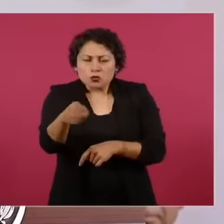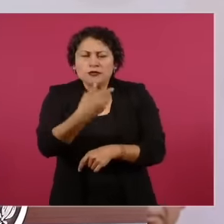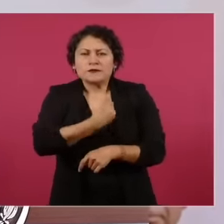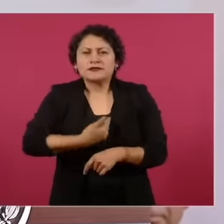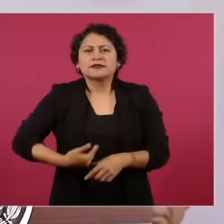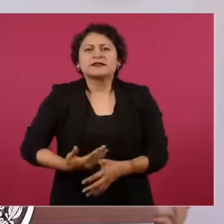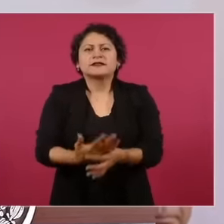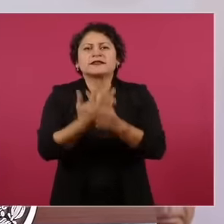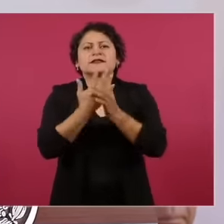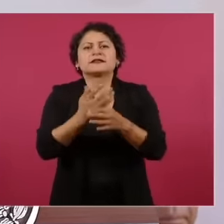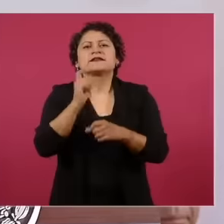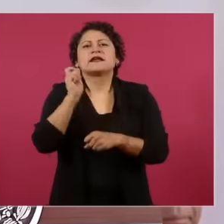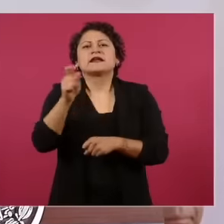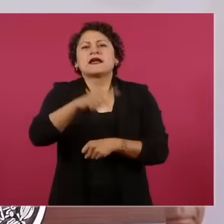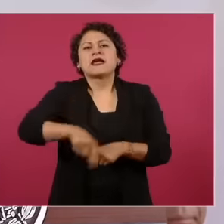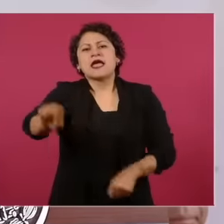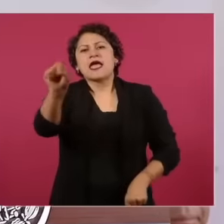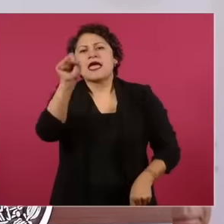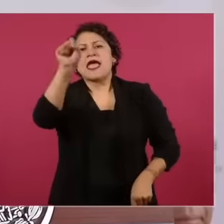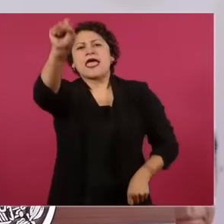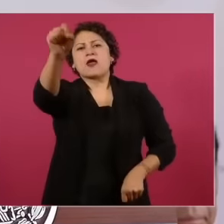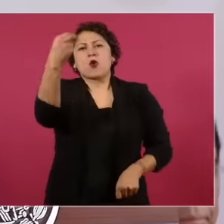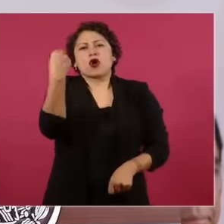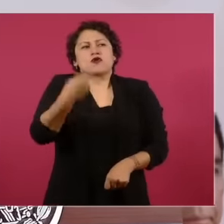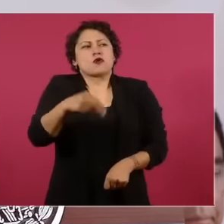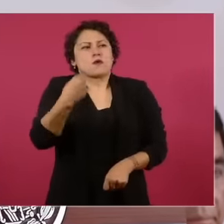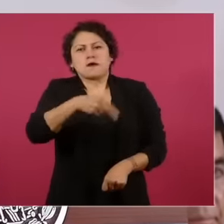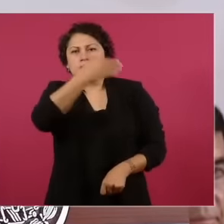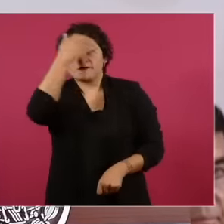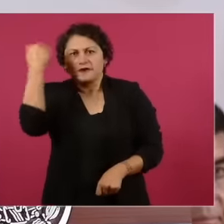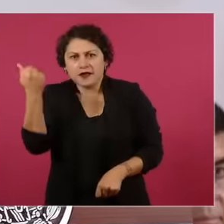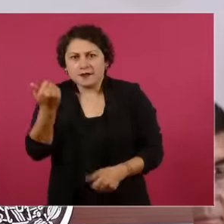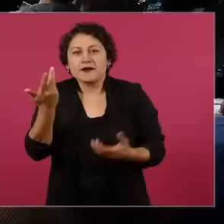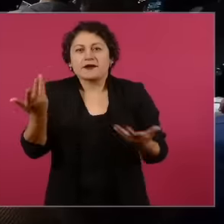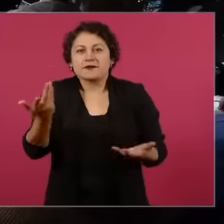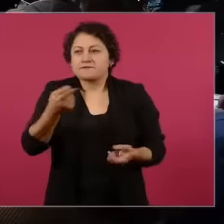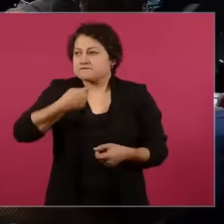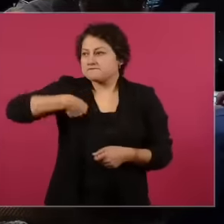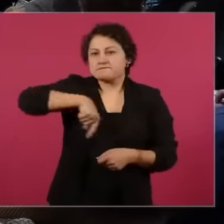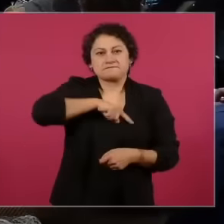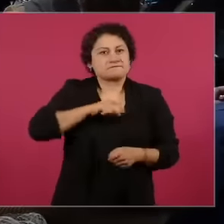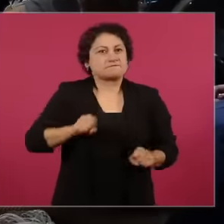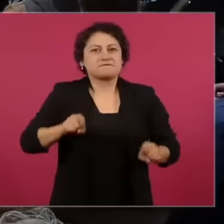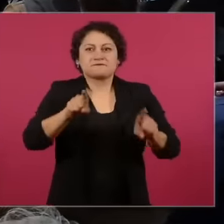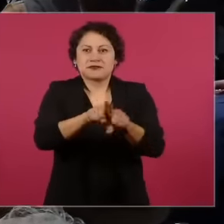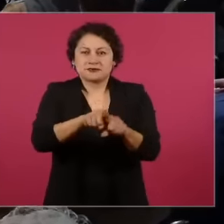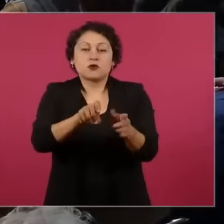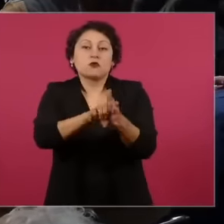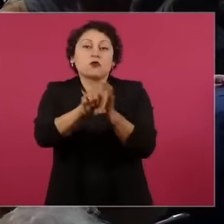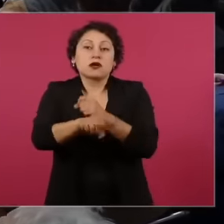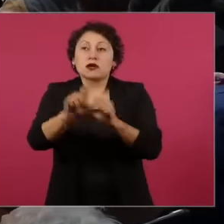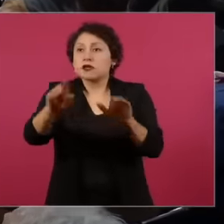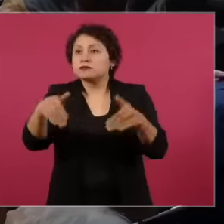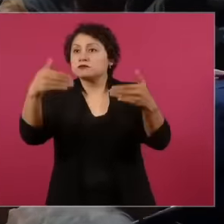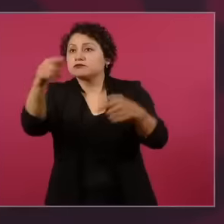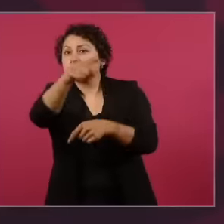media that we represent, who are the production partners that many times people